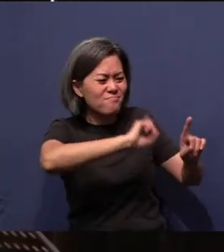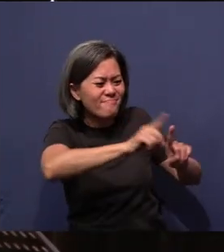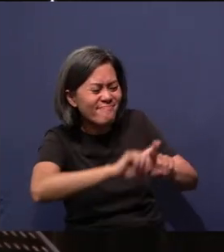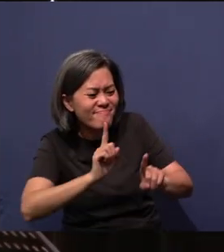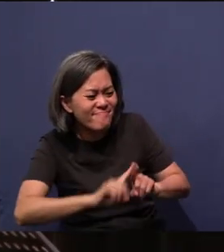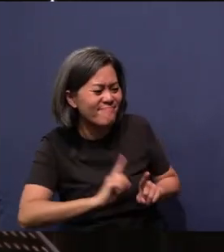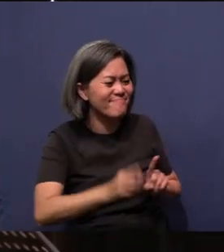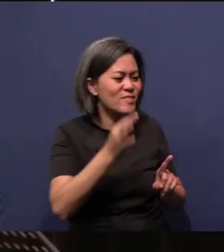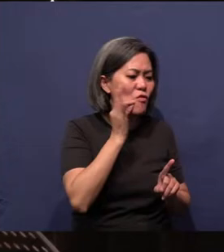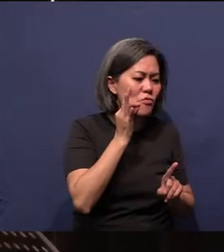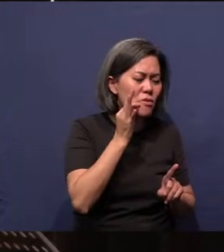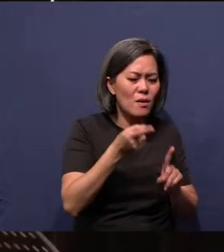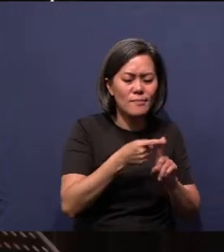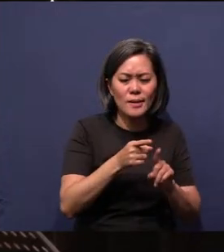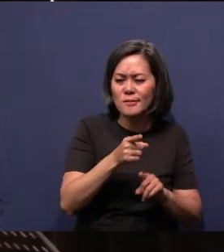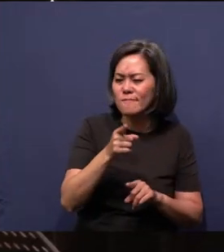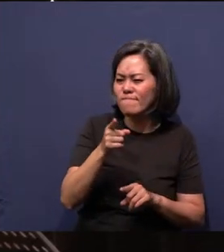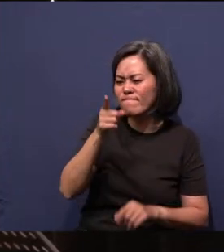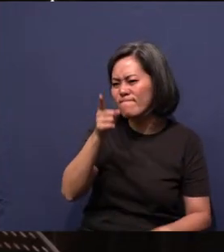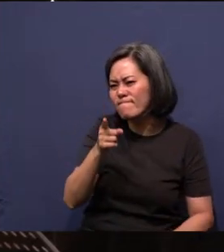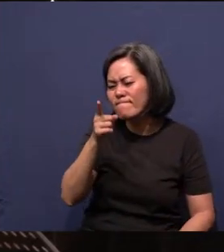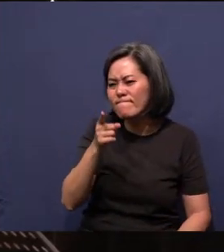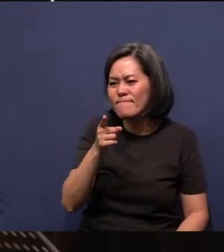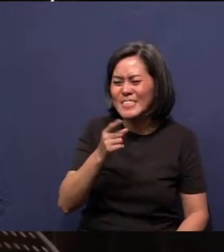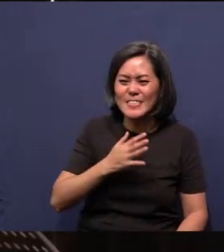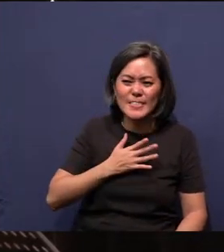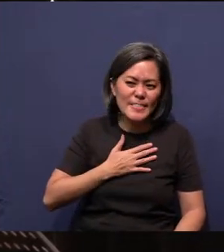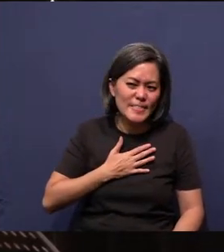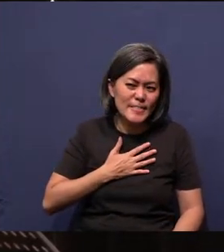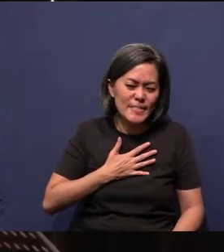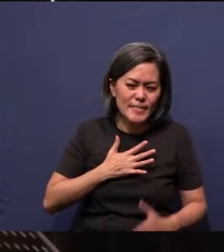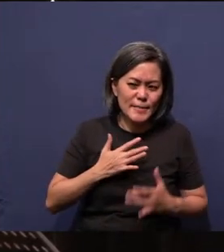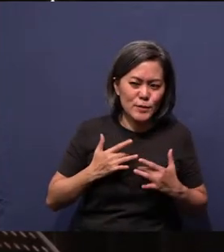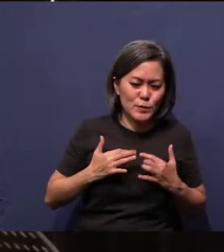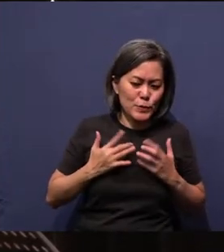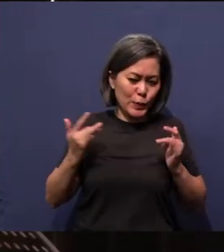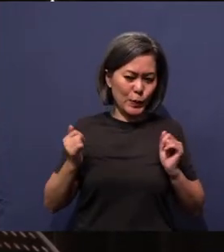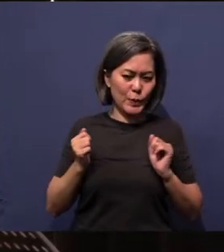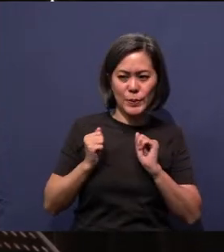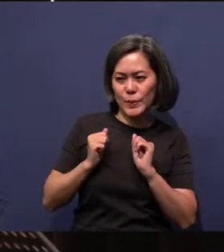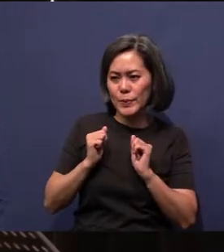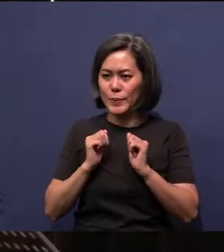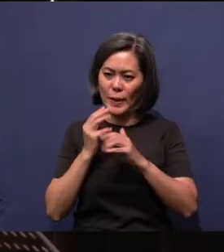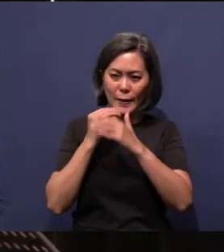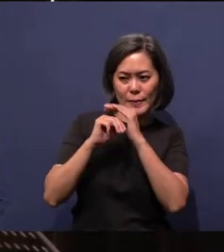wonder why there's always more thrill in the mystery. There's more fun in the disobedience.”